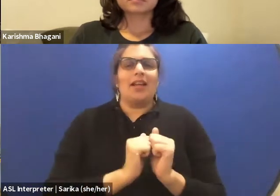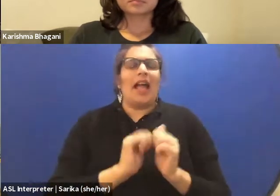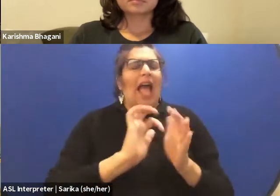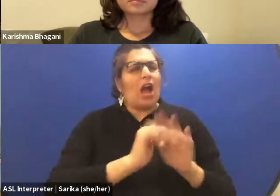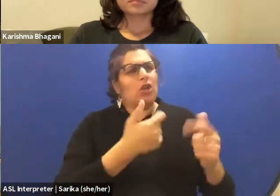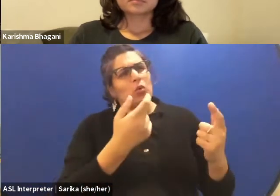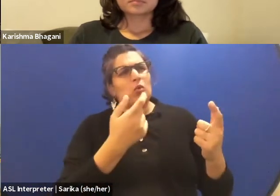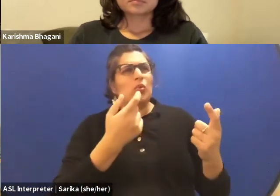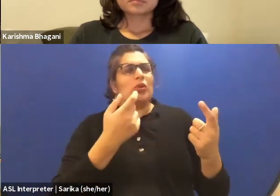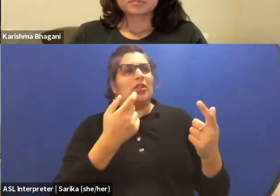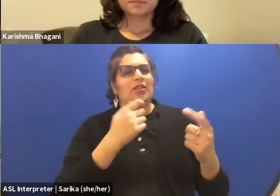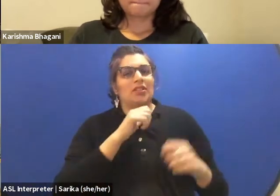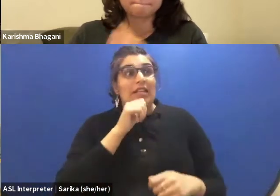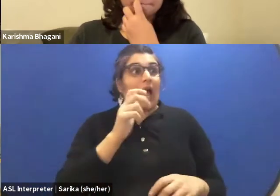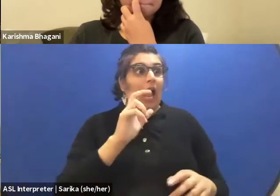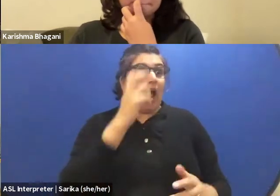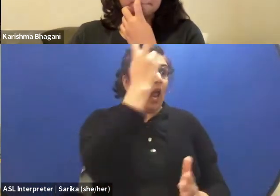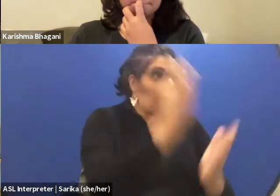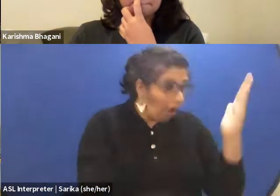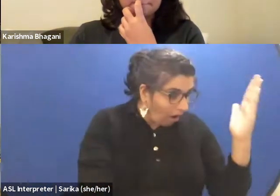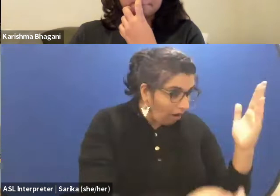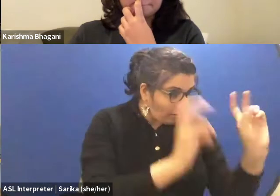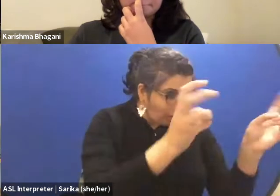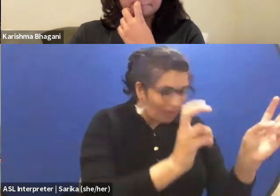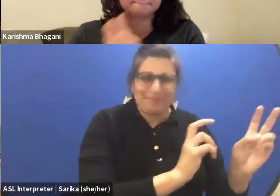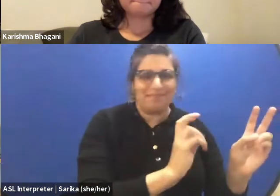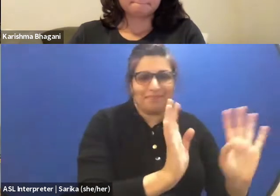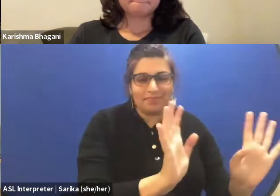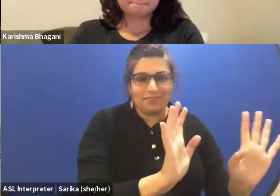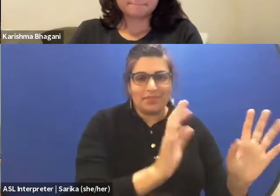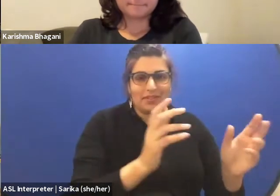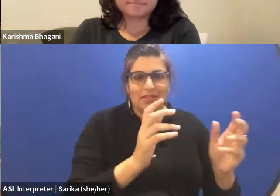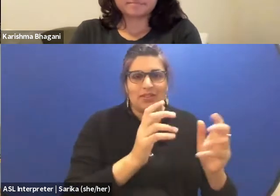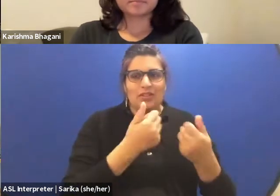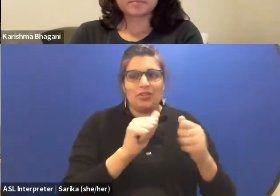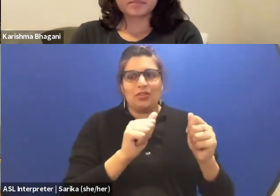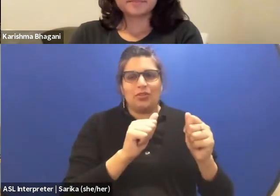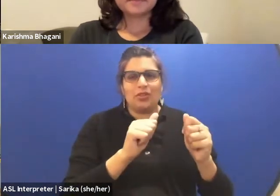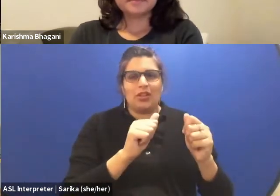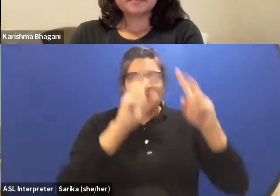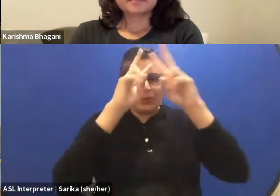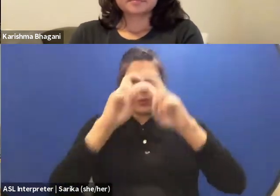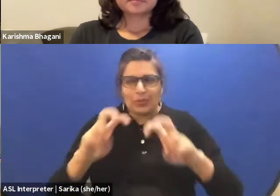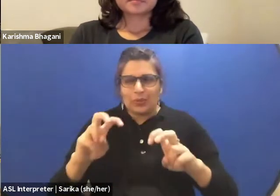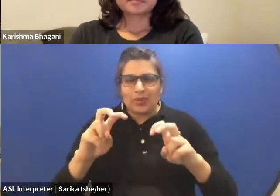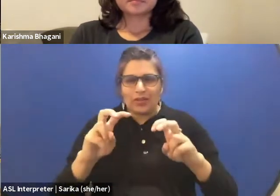not to jump on the topic, never jump on the topic, try to go farther from that topic, so to be able to come back.